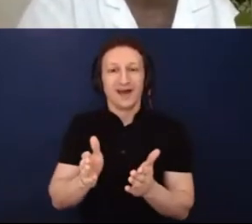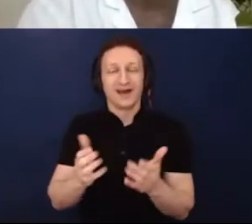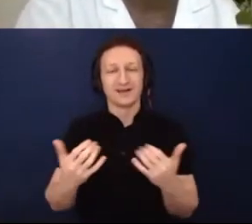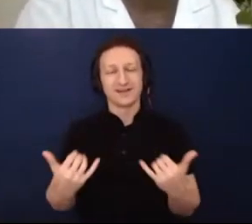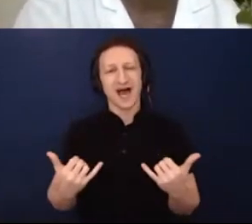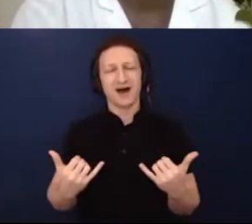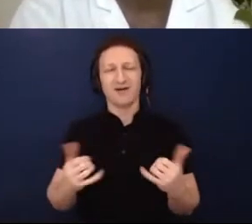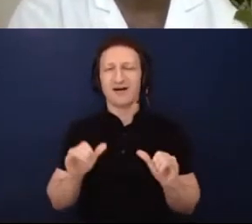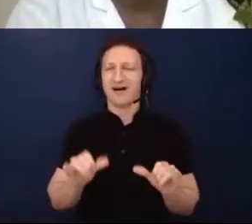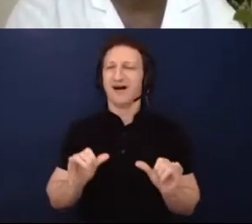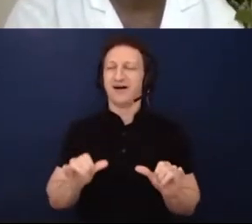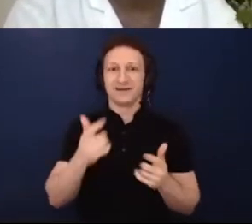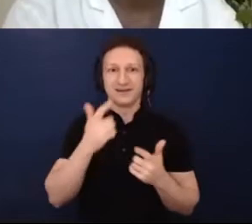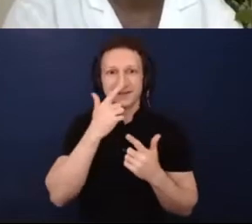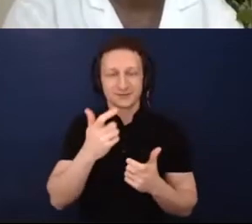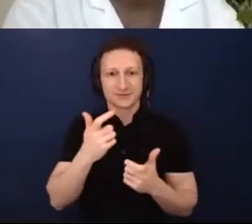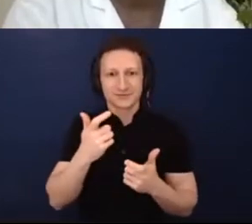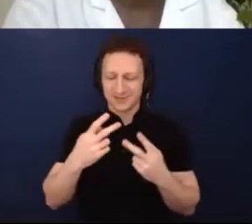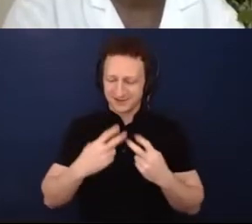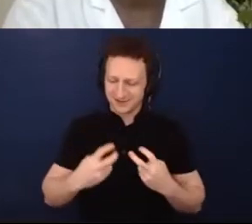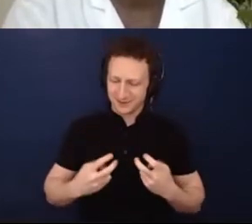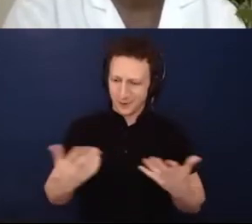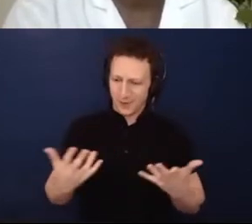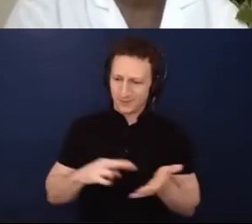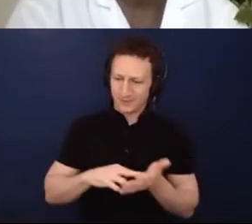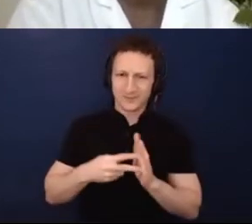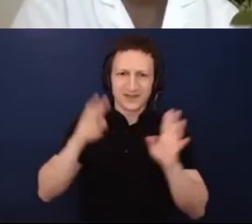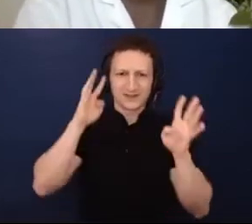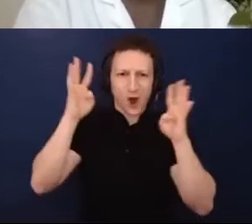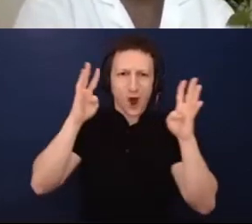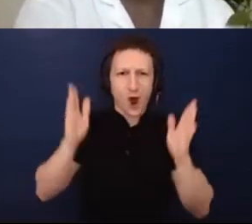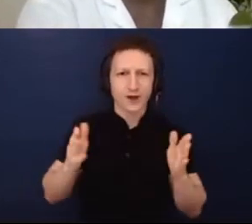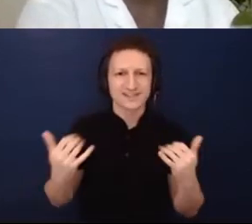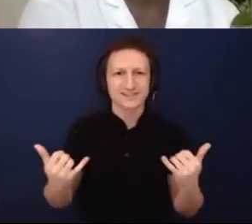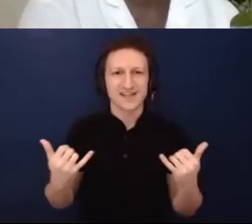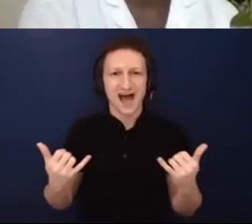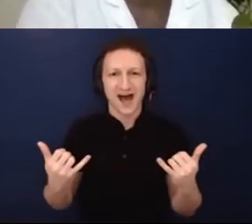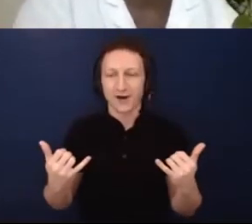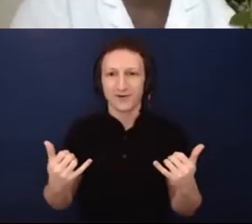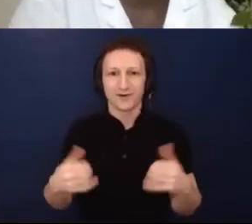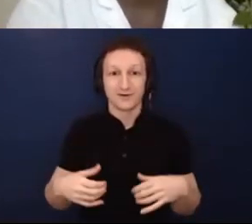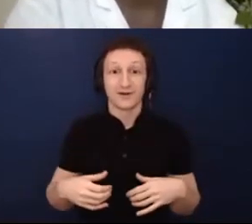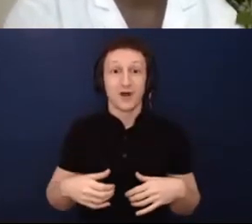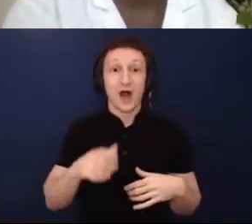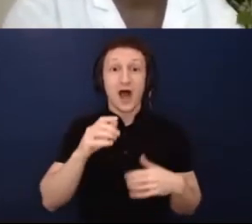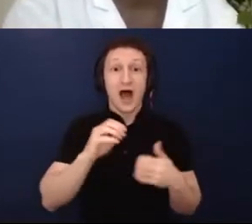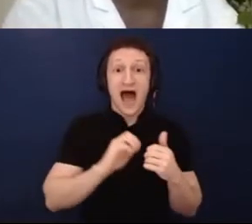artist, period, right now, and how and who is shifting and adapting and how